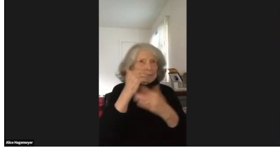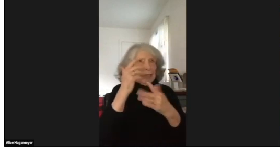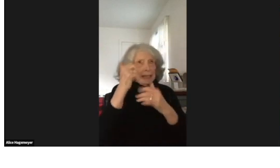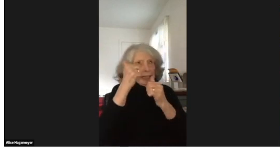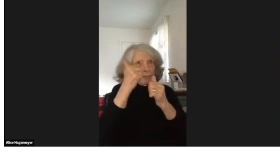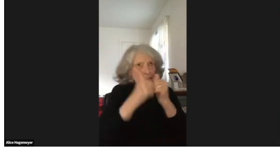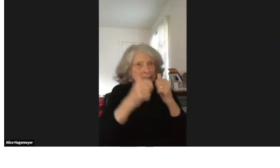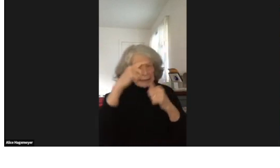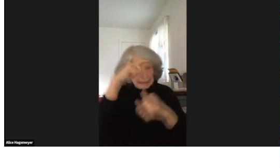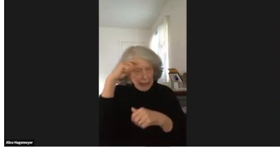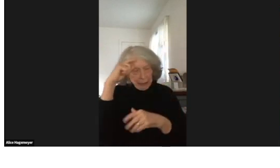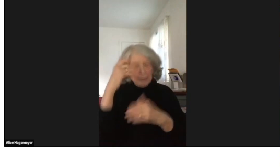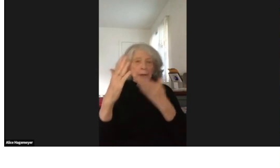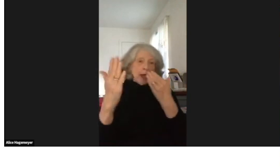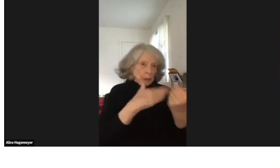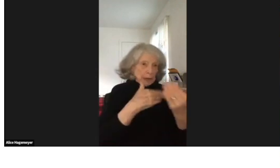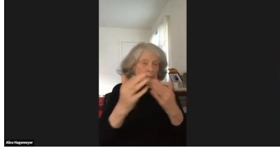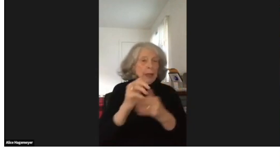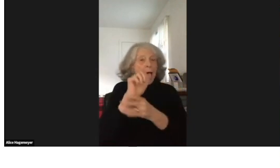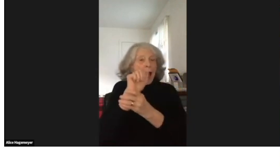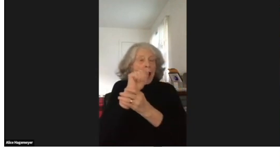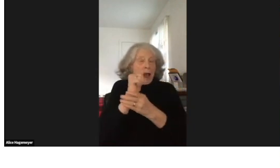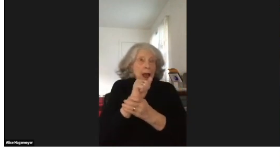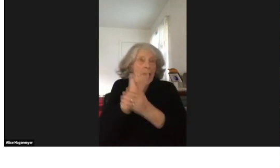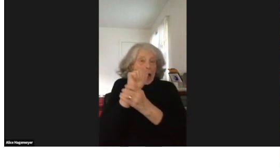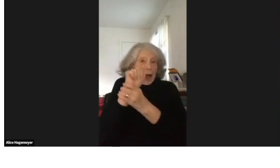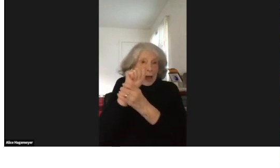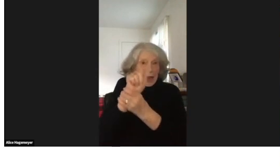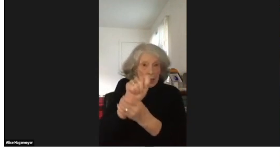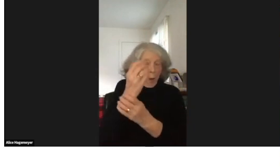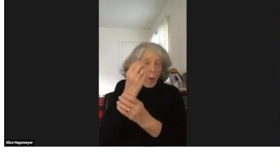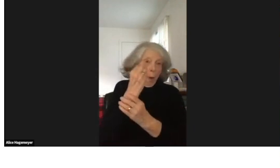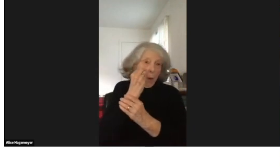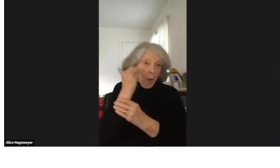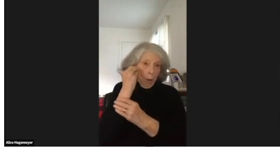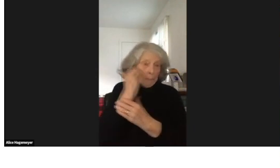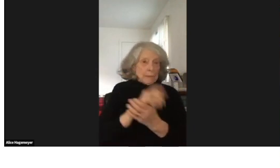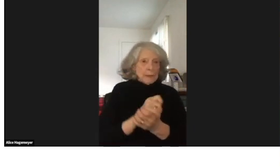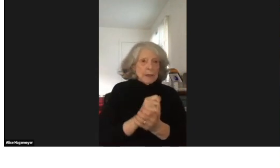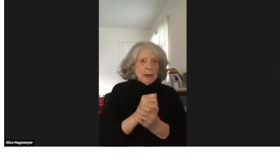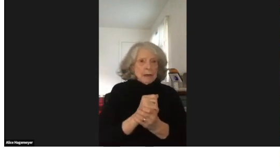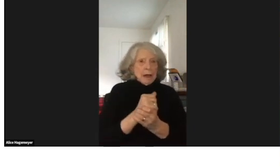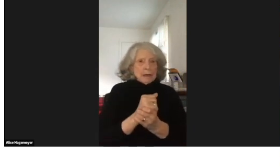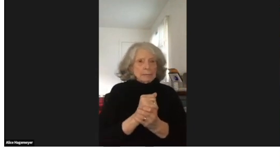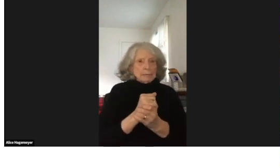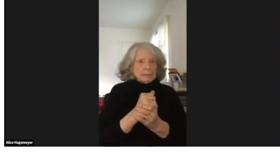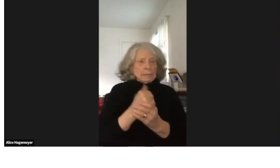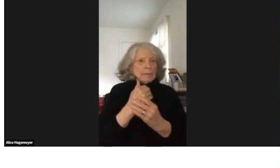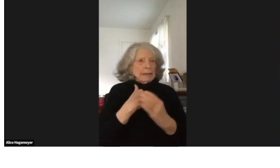And my home was far west and I would take the train home for the summertime.